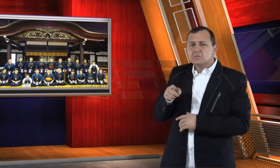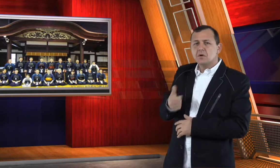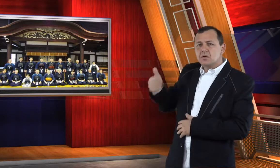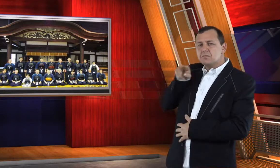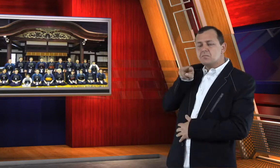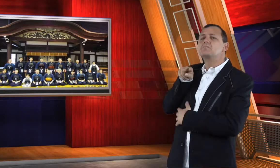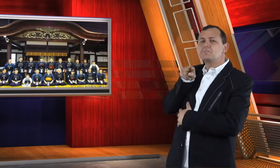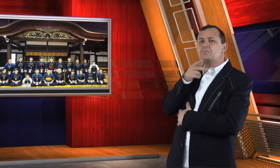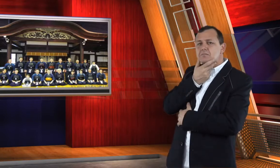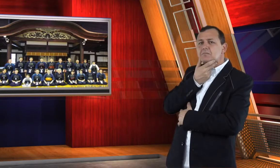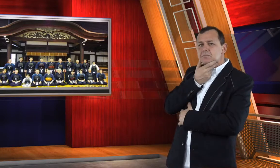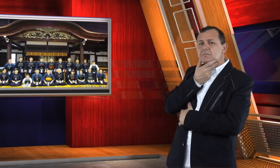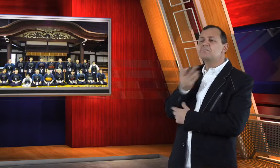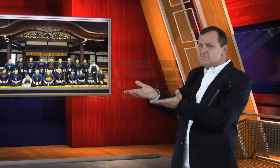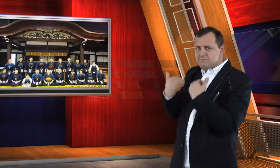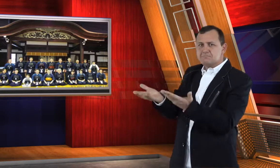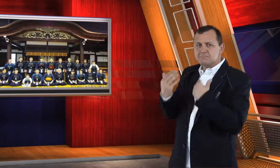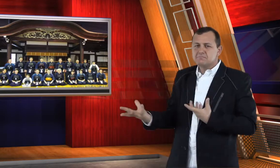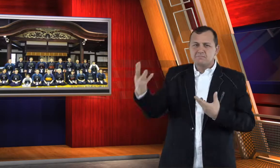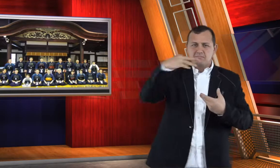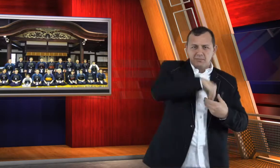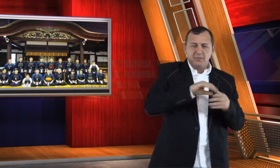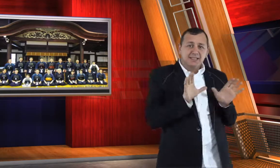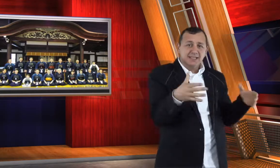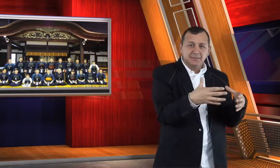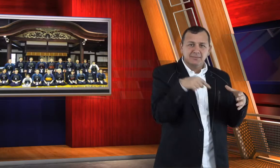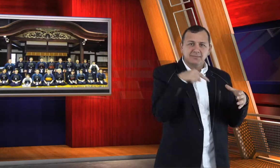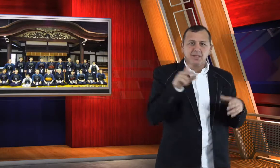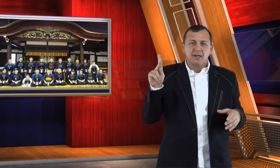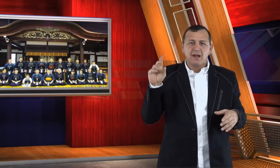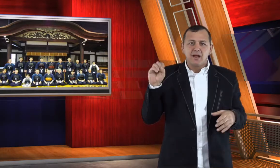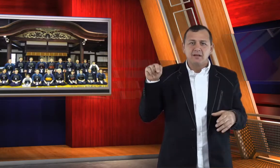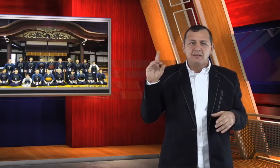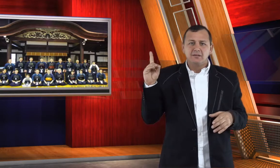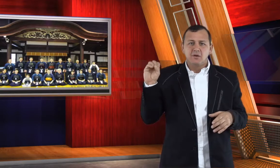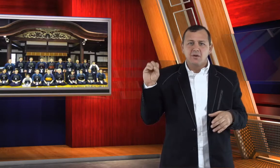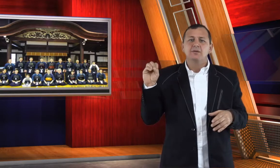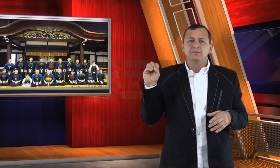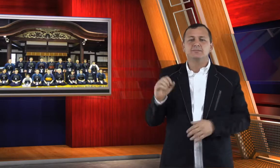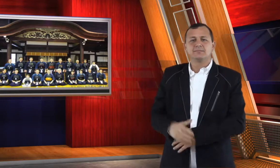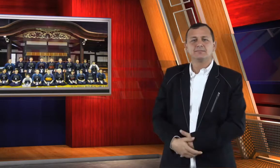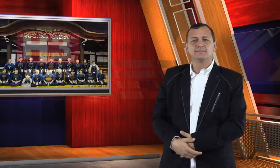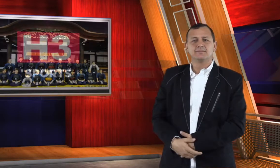practice, he was very impressed and accepted Ogura into the Kendo Club.